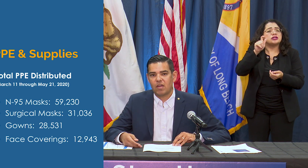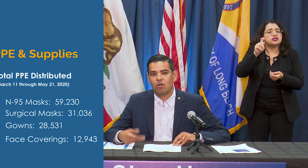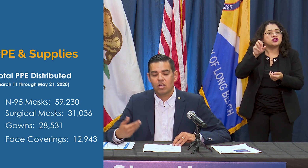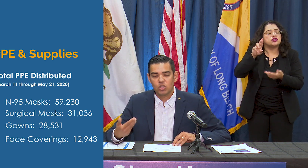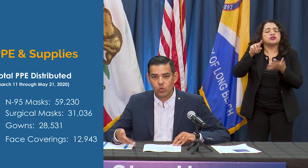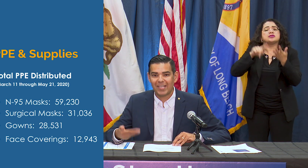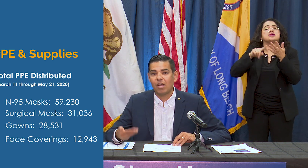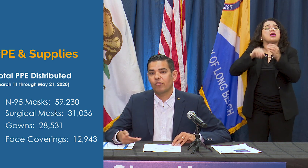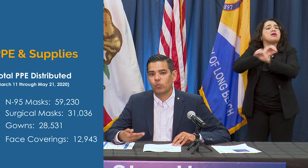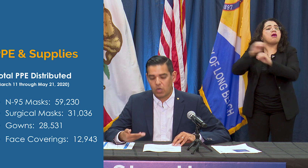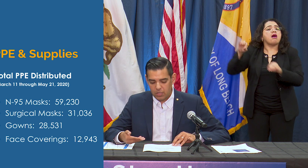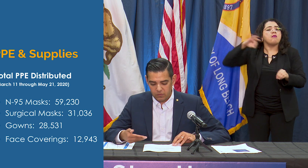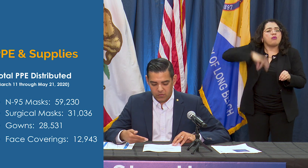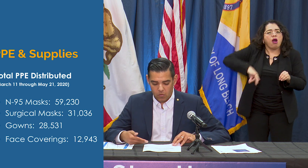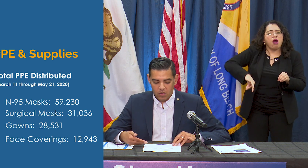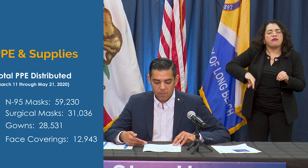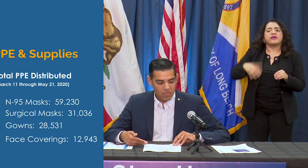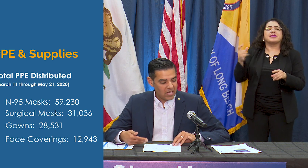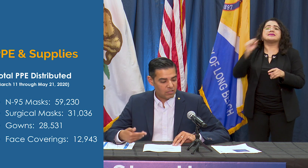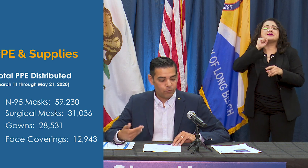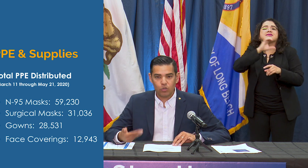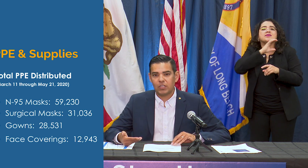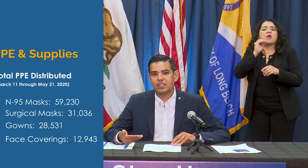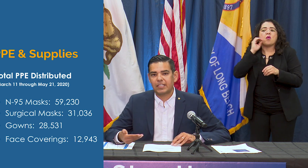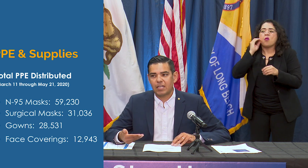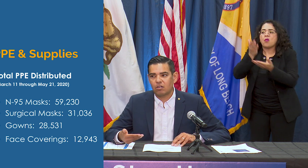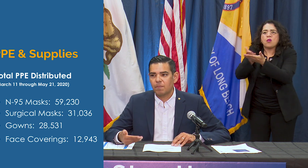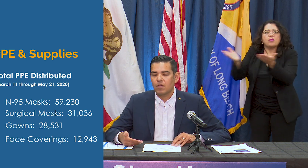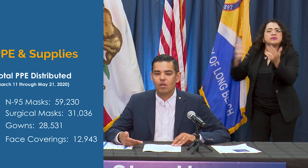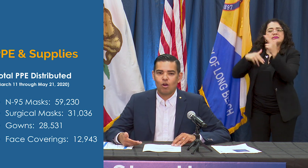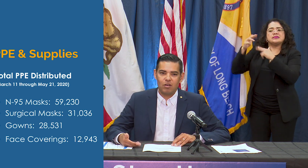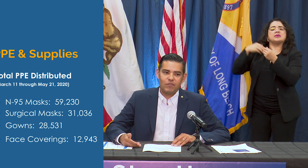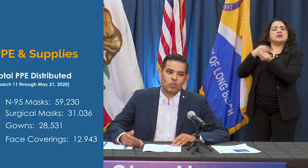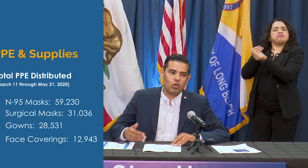that are doing health work and so that's the first indicator. Our inventory